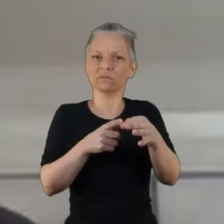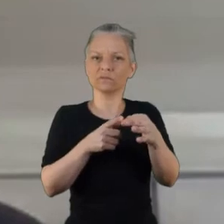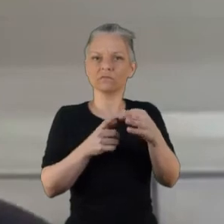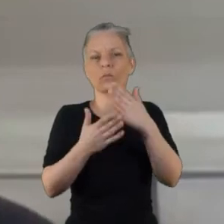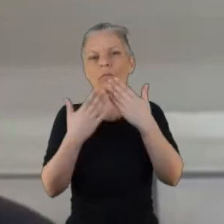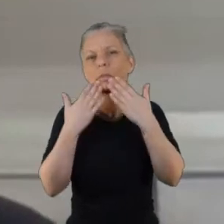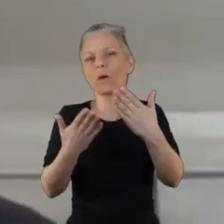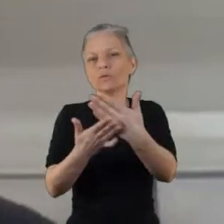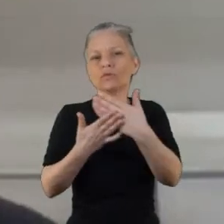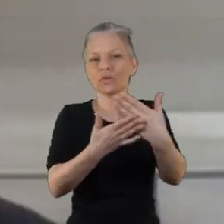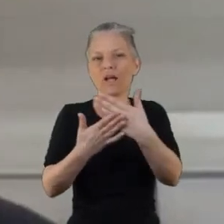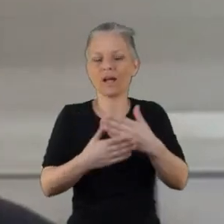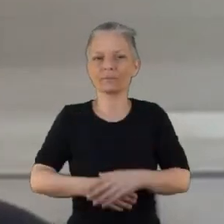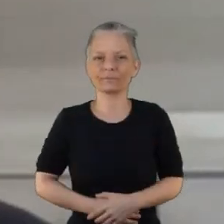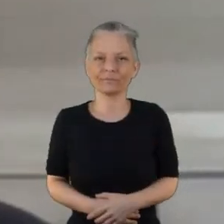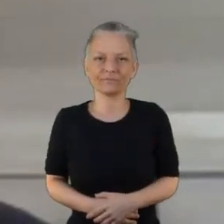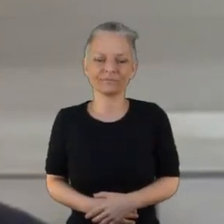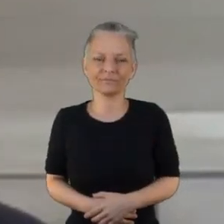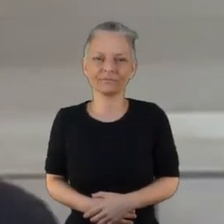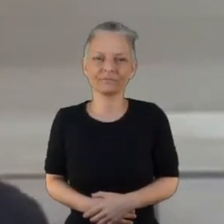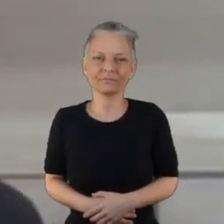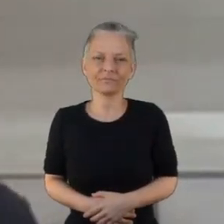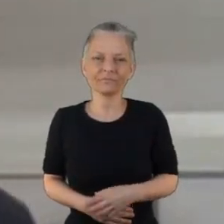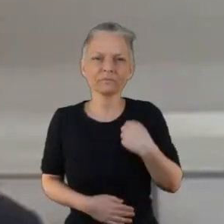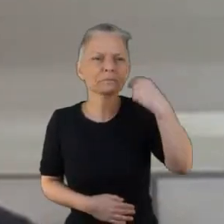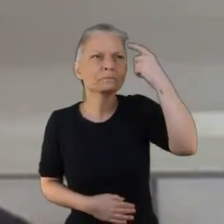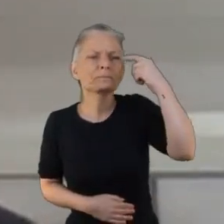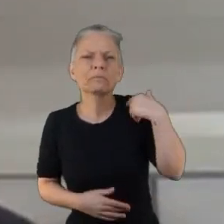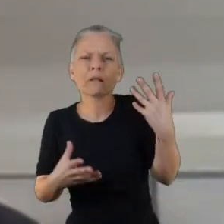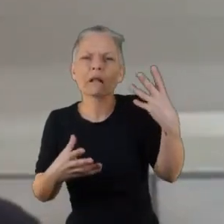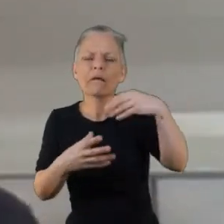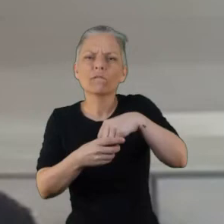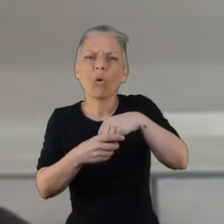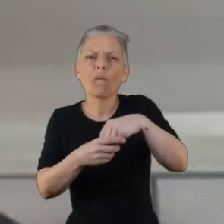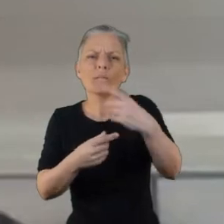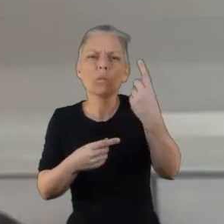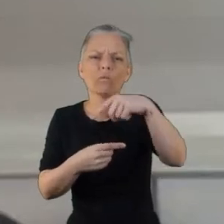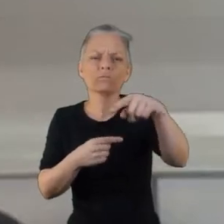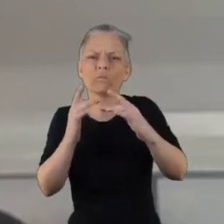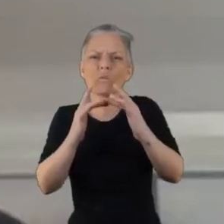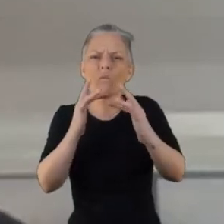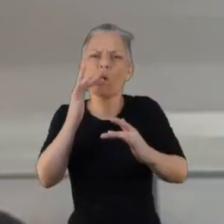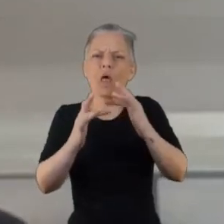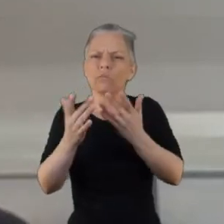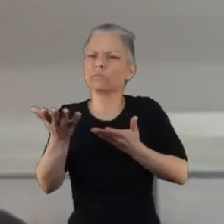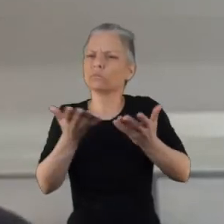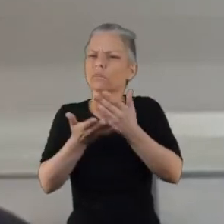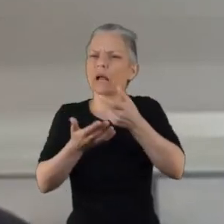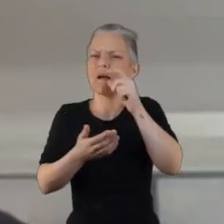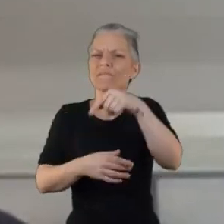um on that call and just seeing the range of contributors and it made me realise yeah